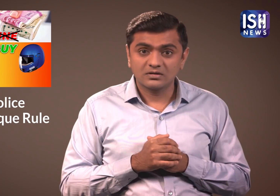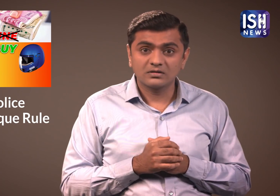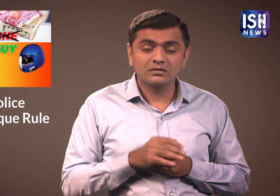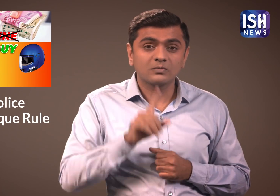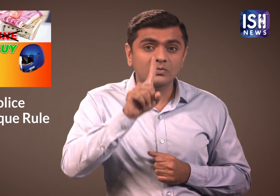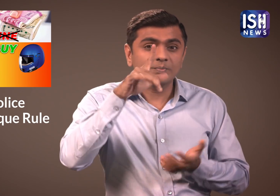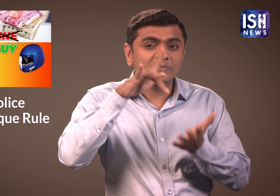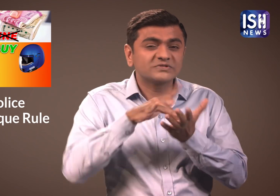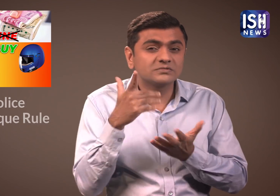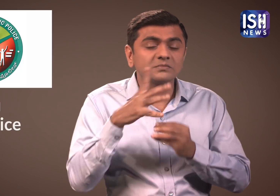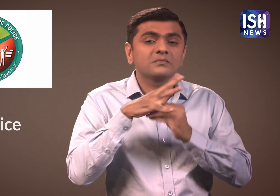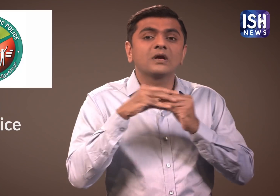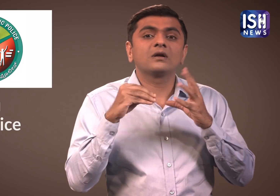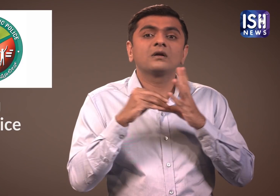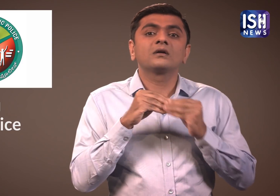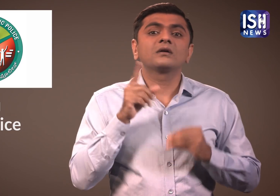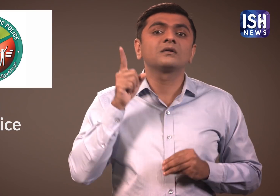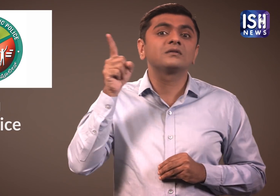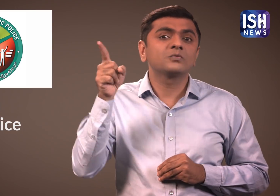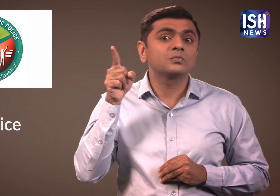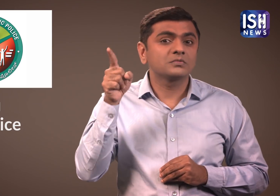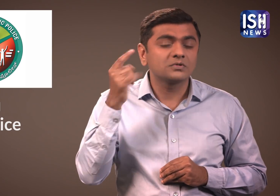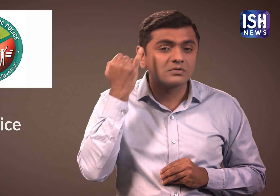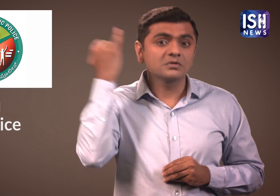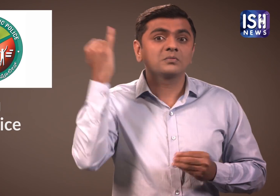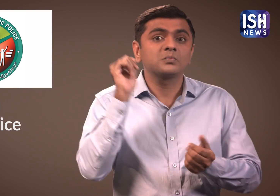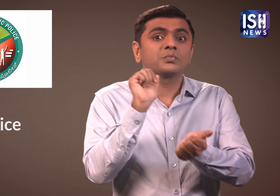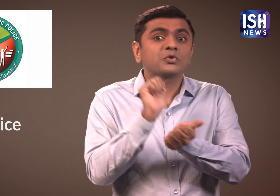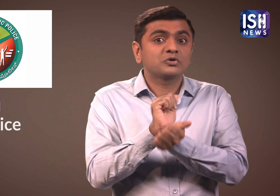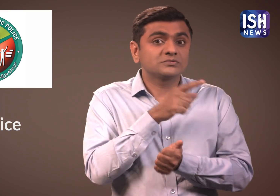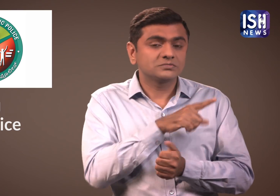The Bengaluru Traffic Police have created a unique idea.